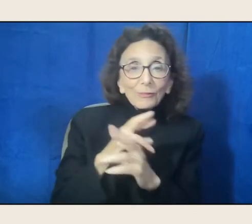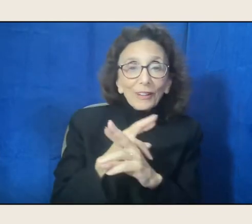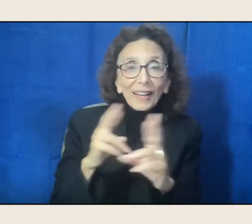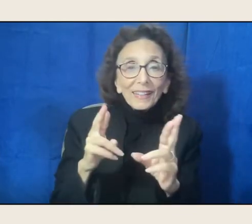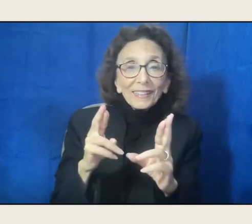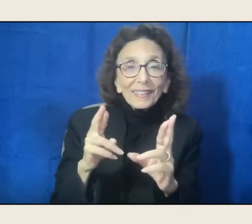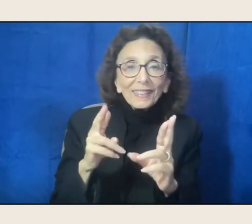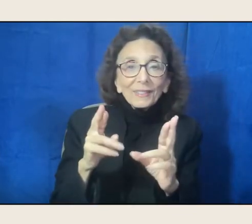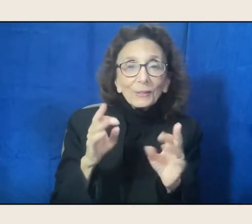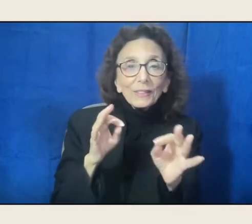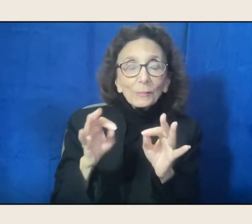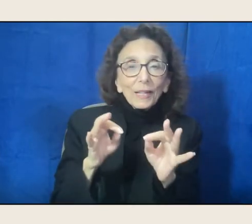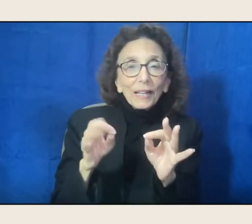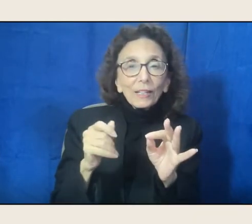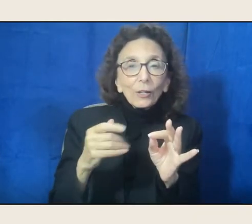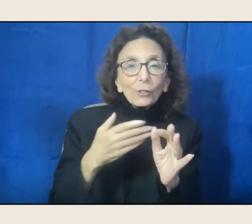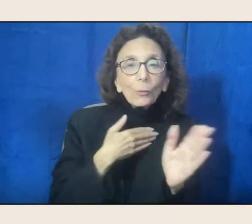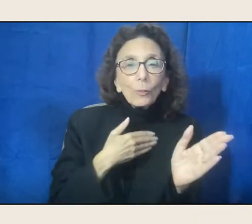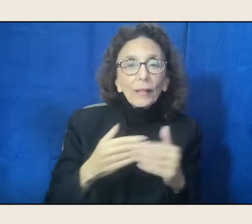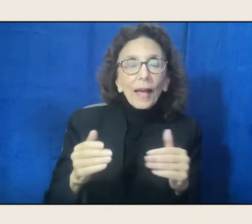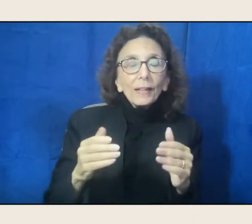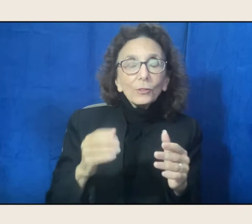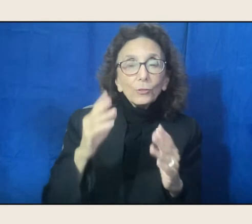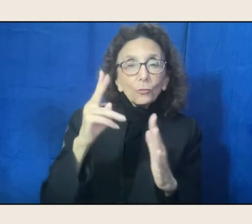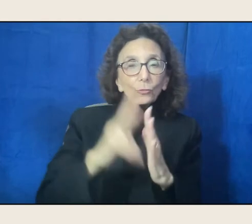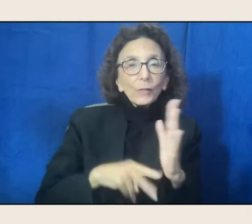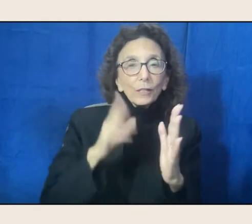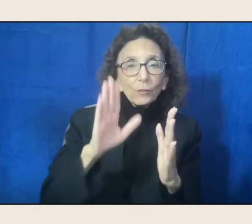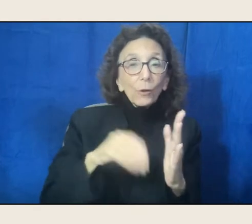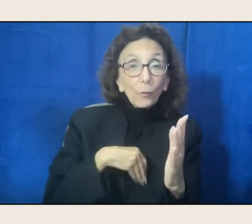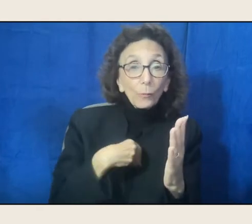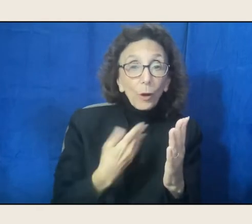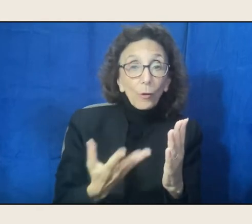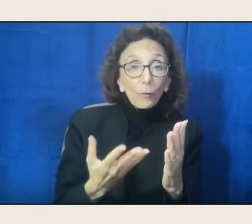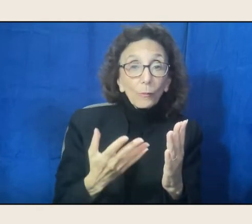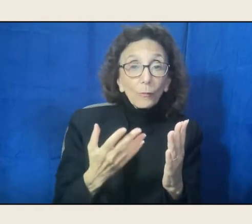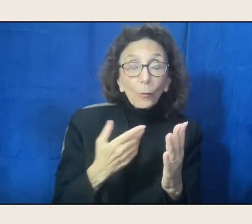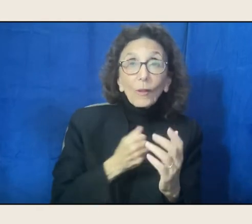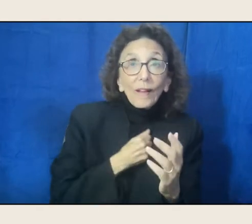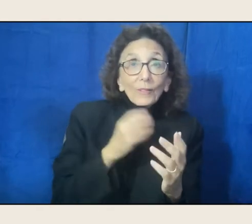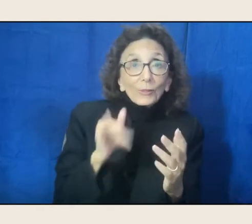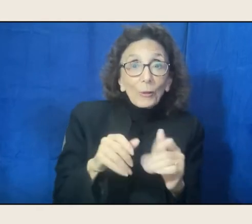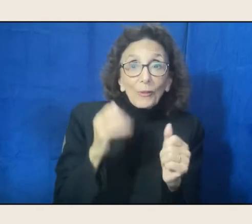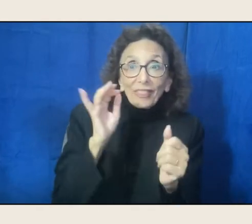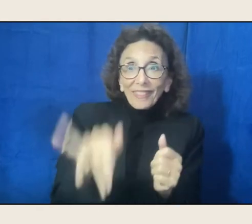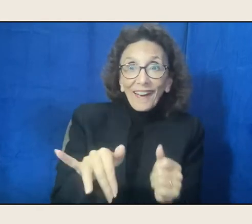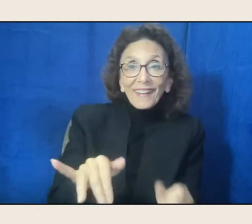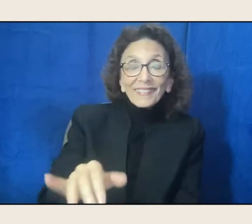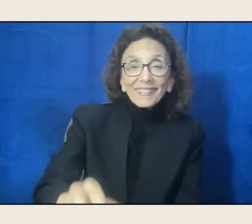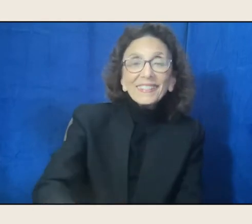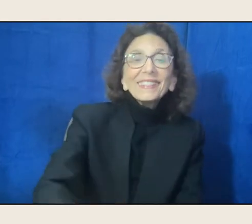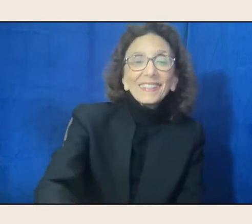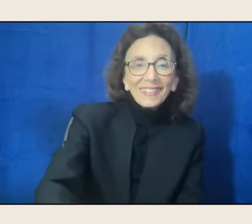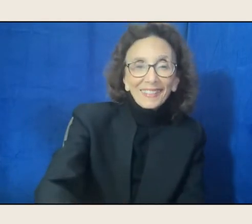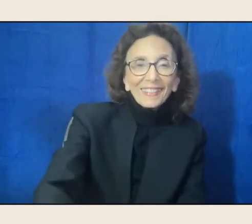with a poem, and so we would love to start that way. I will start with perhaps "The World Ends Here",